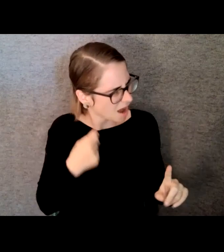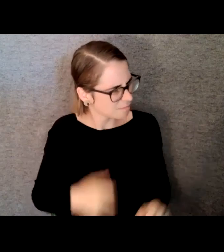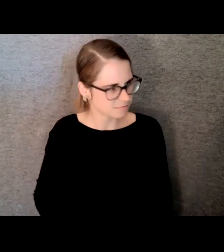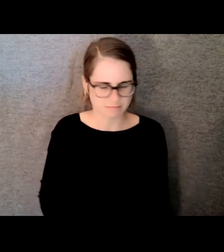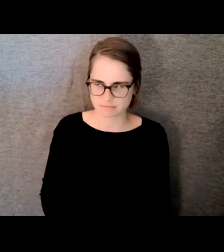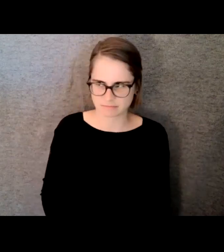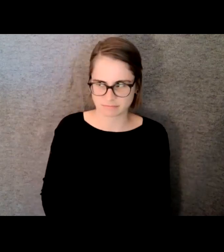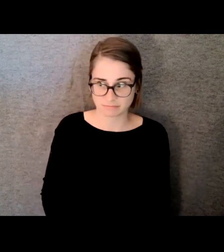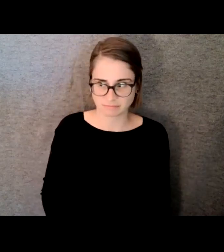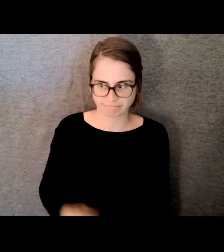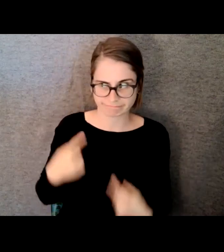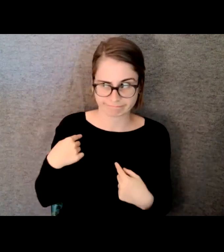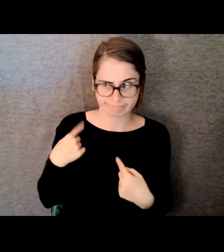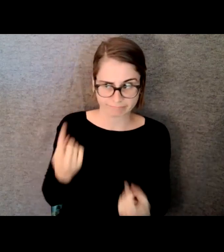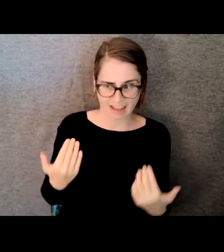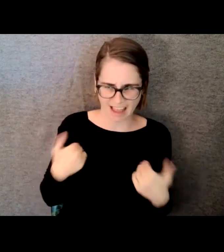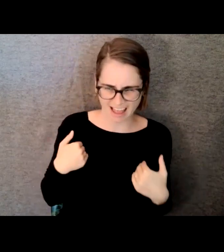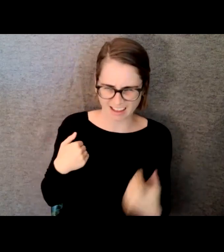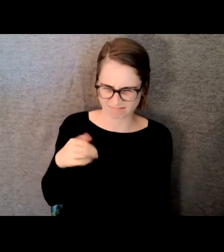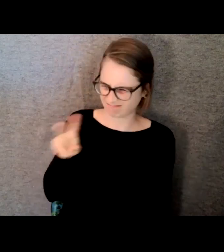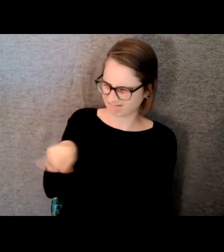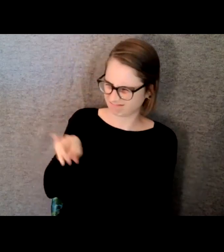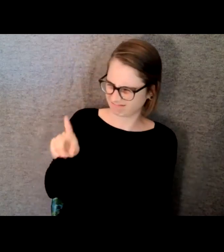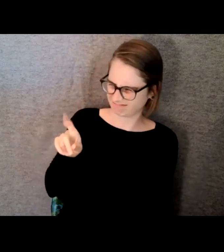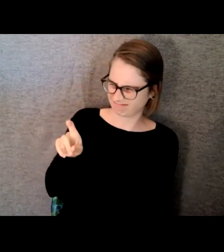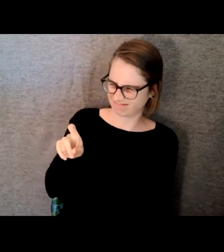doing -- he was working hard to get us out there.